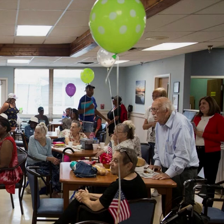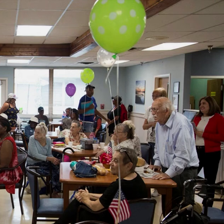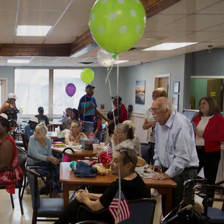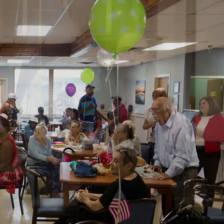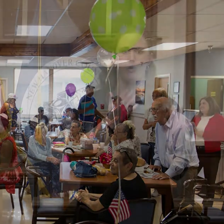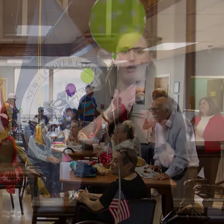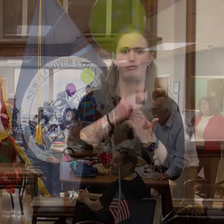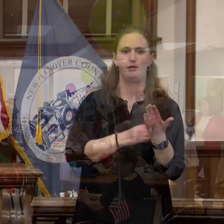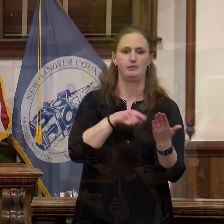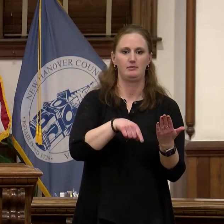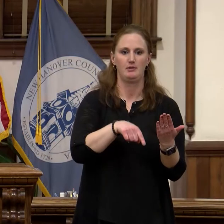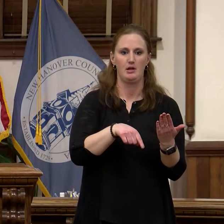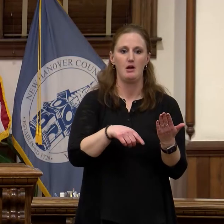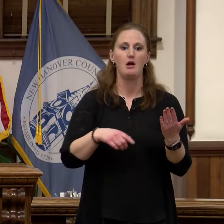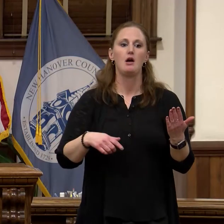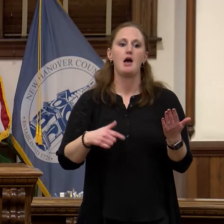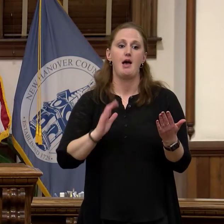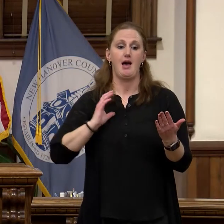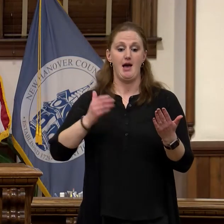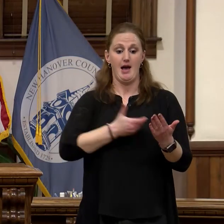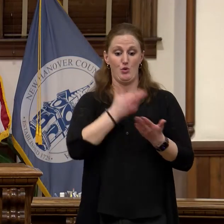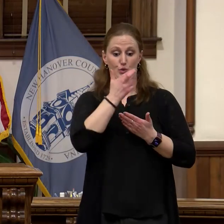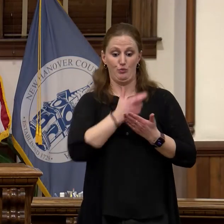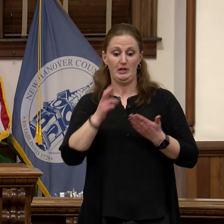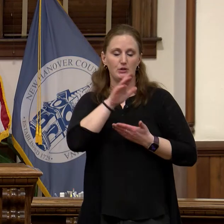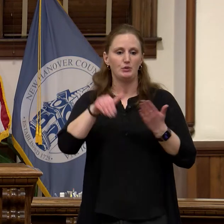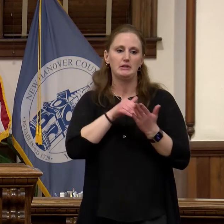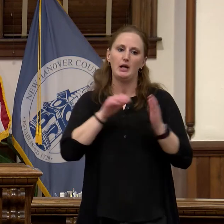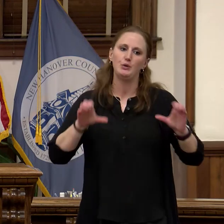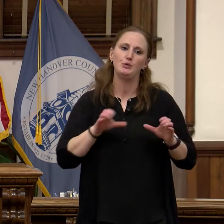work and this master plan will help increase their impact and focus their